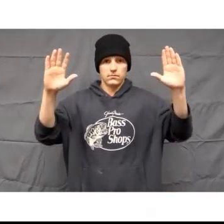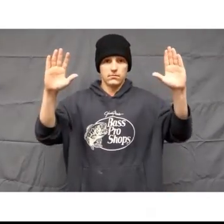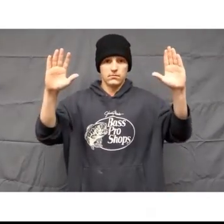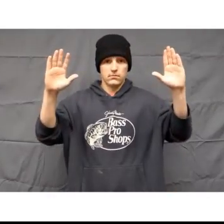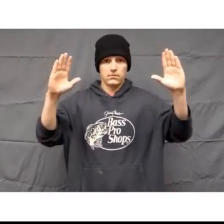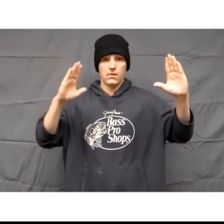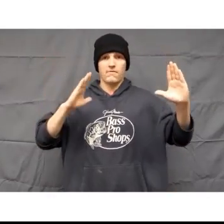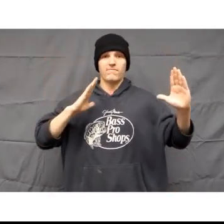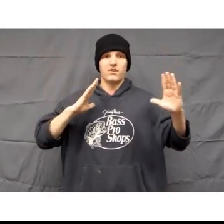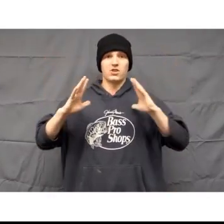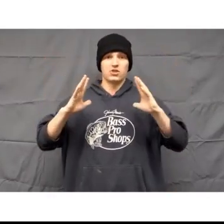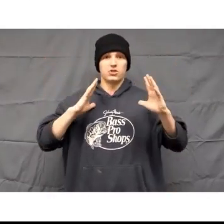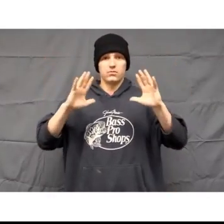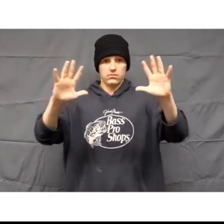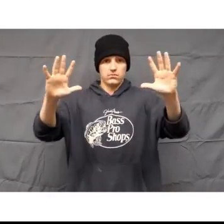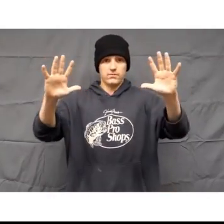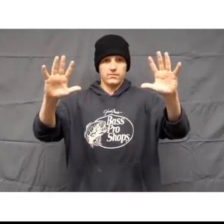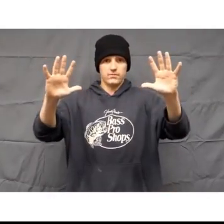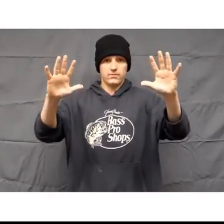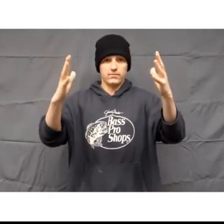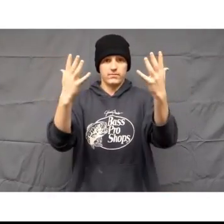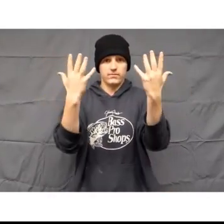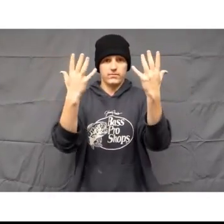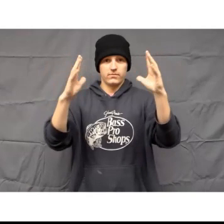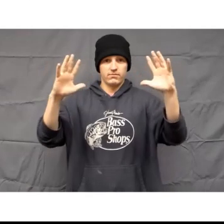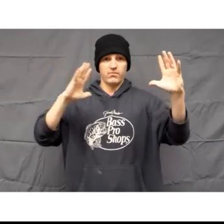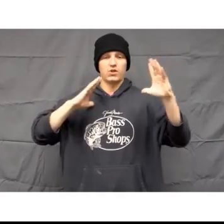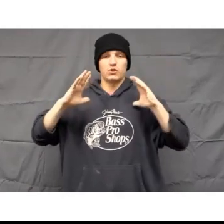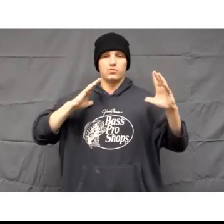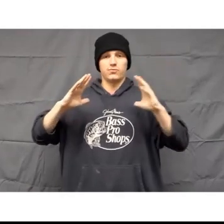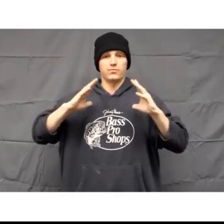and then with a five hand shape with palms facing one another alternately